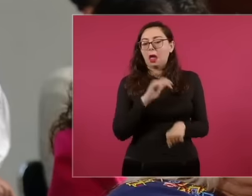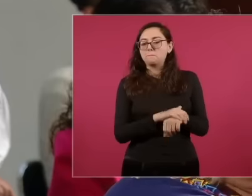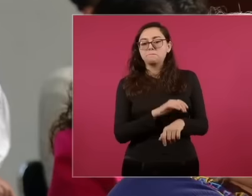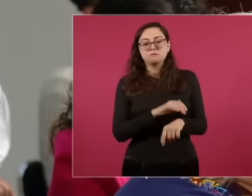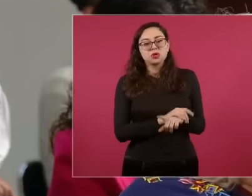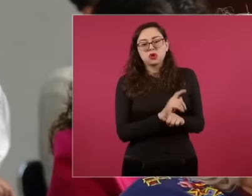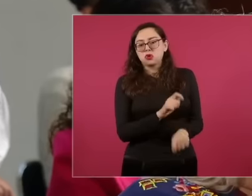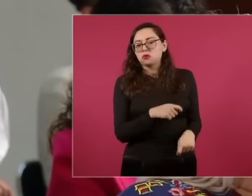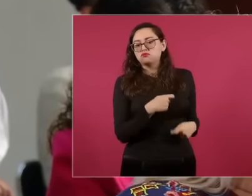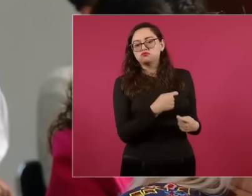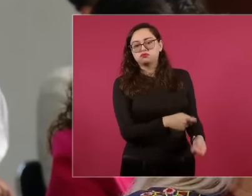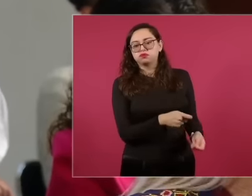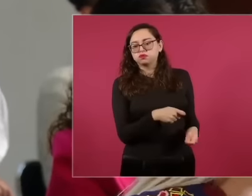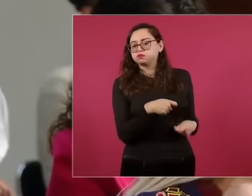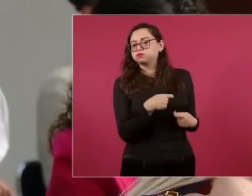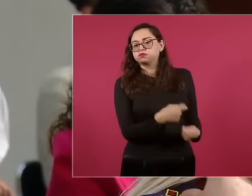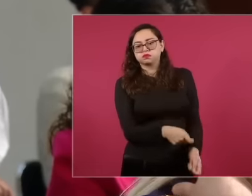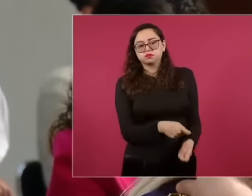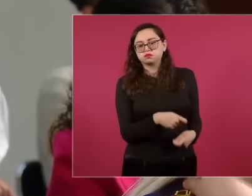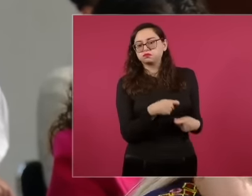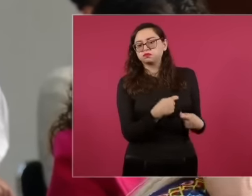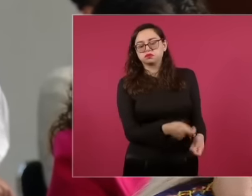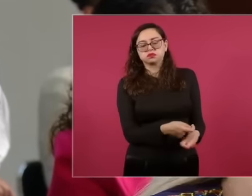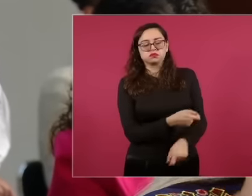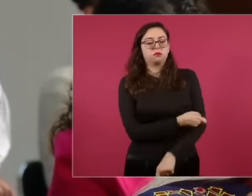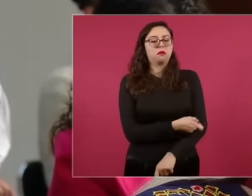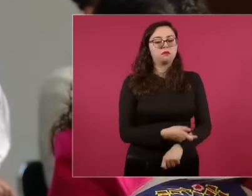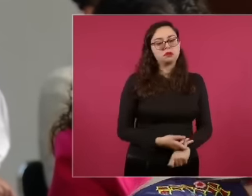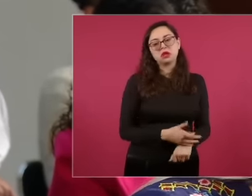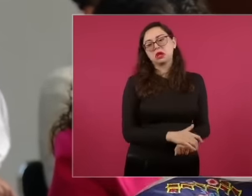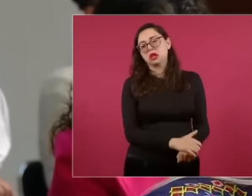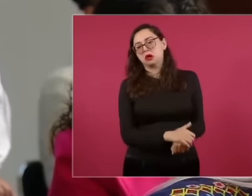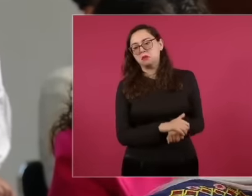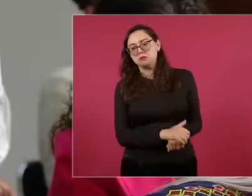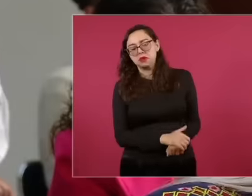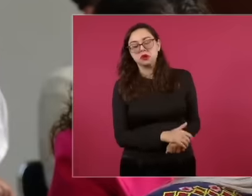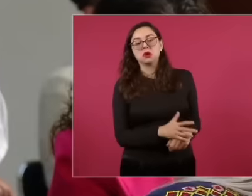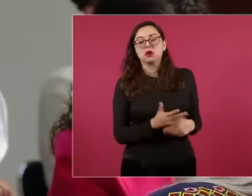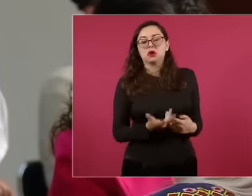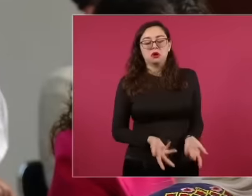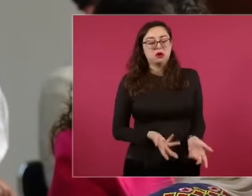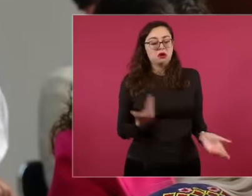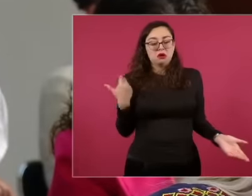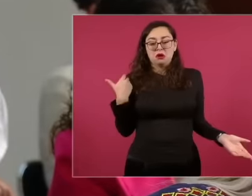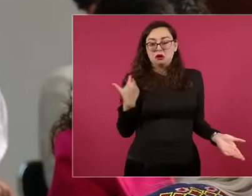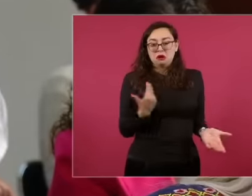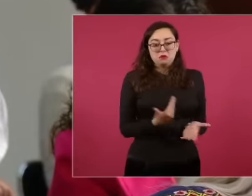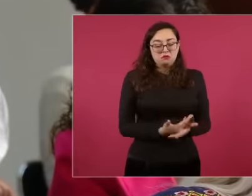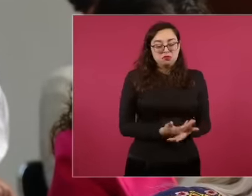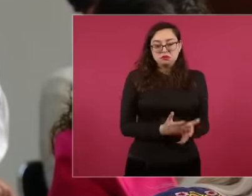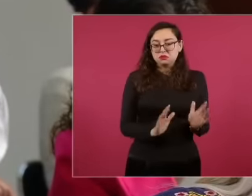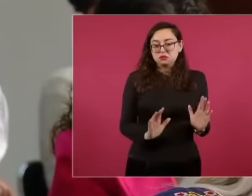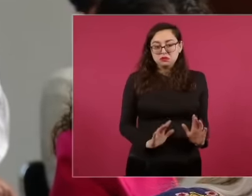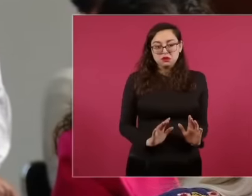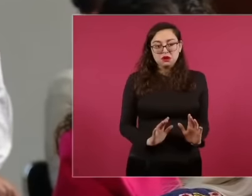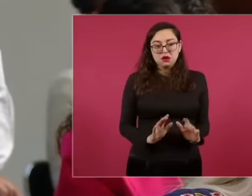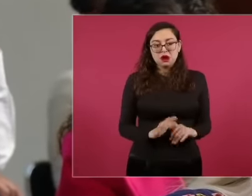direct awards, they are friends, relatives, acquaintances of those who are close, there he says, now, no,